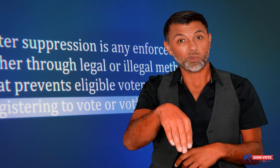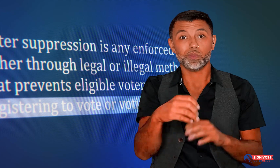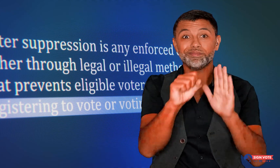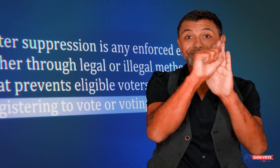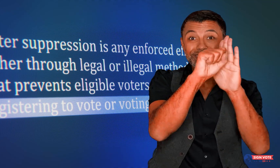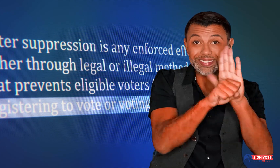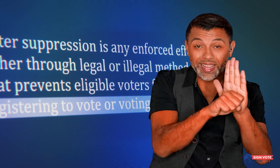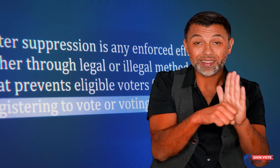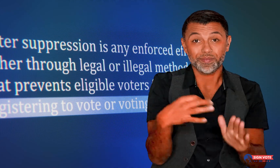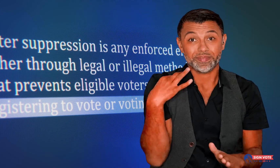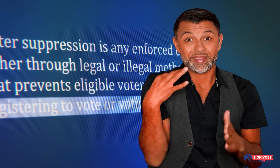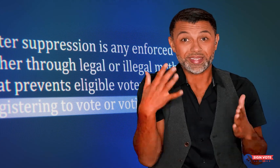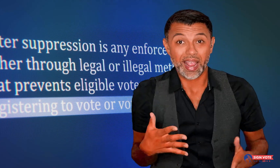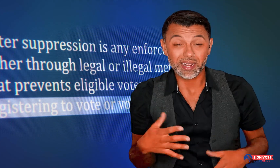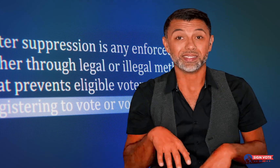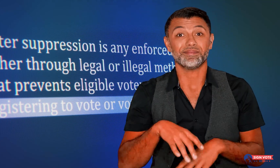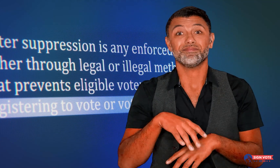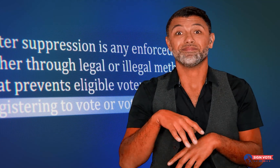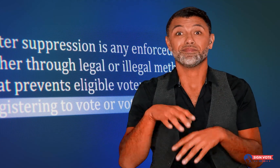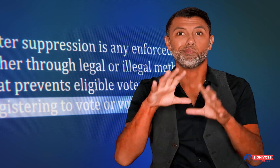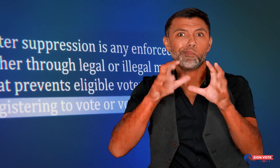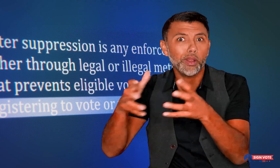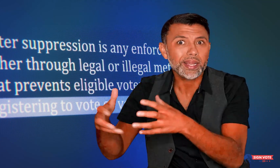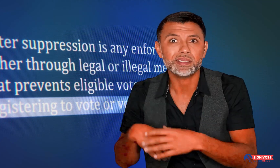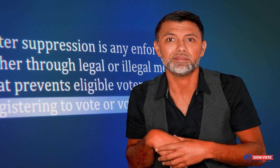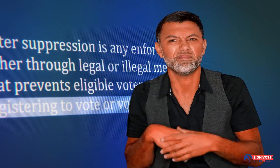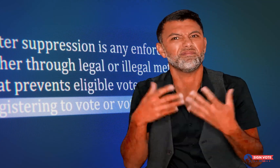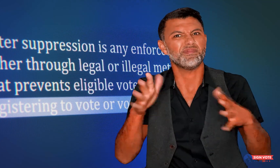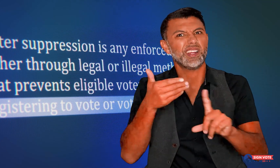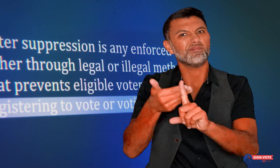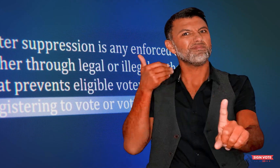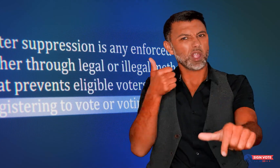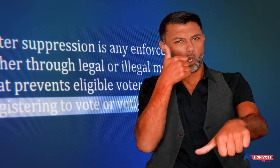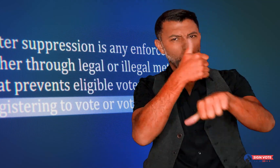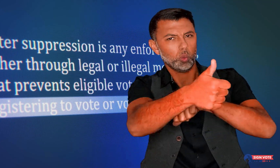Did you know that certain states, candidates, and parties have been accused